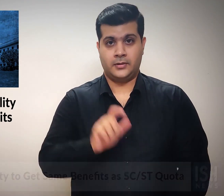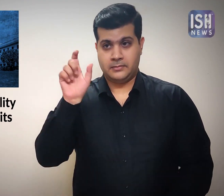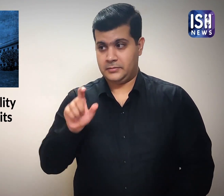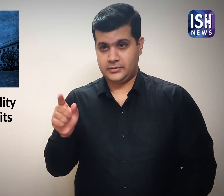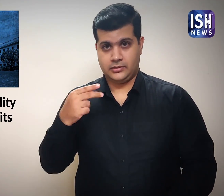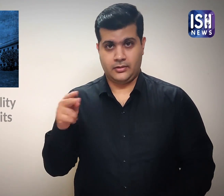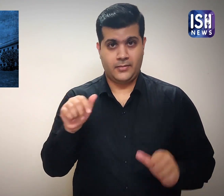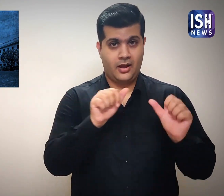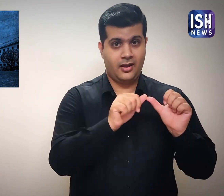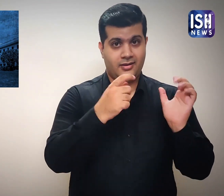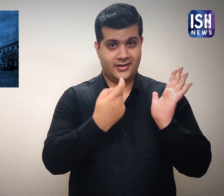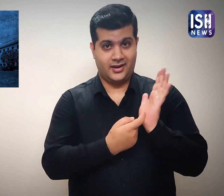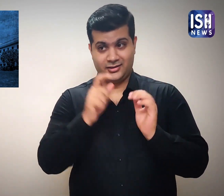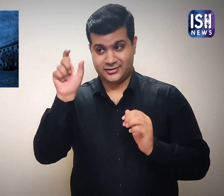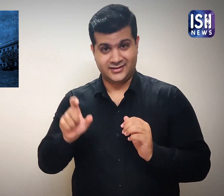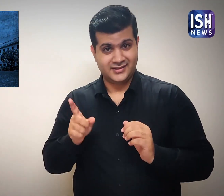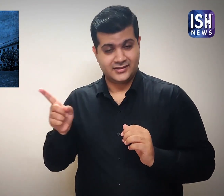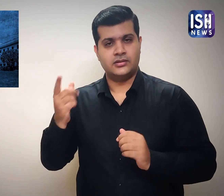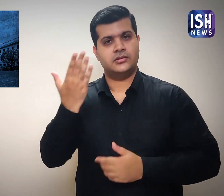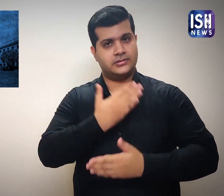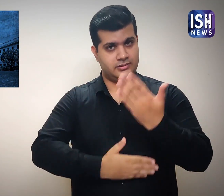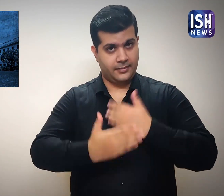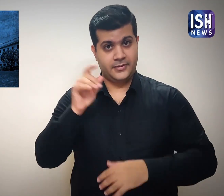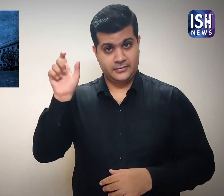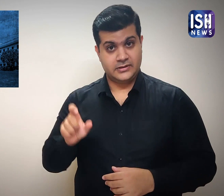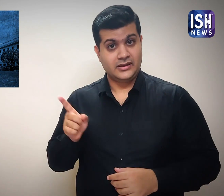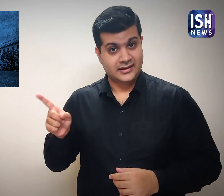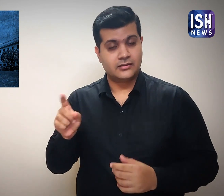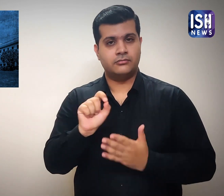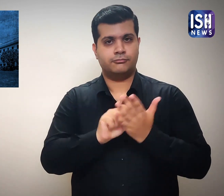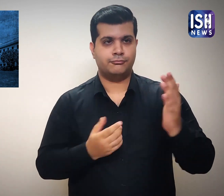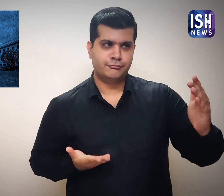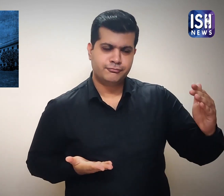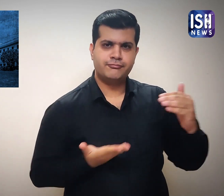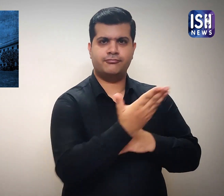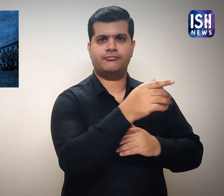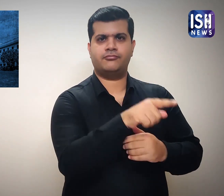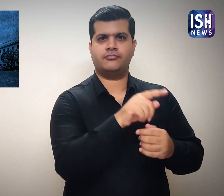A petition was filed by Aryan Raj, a disabled person.